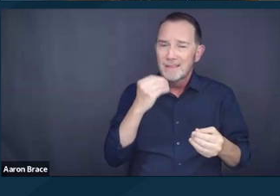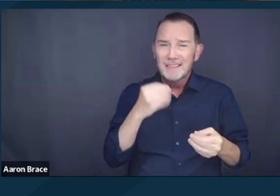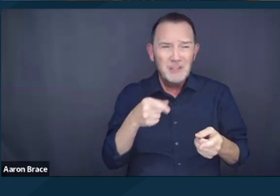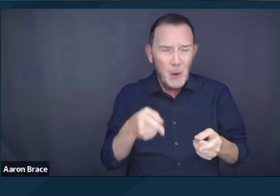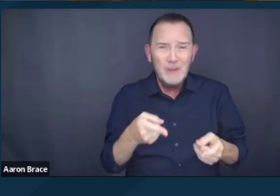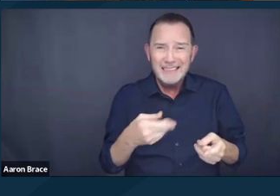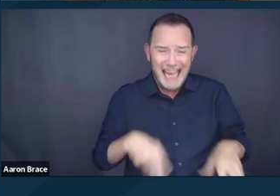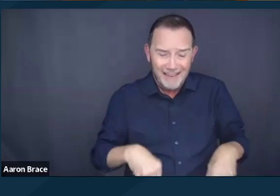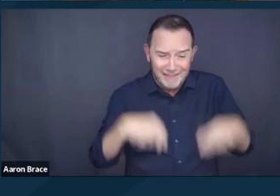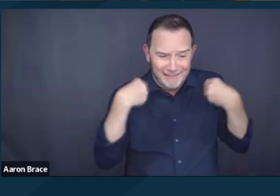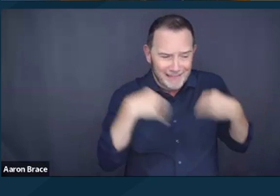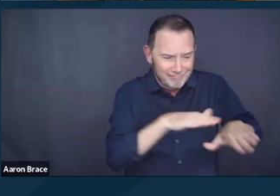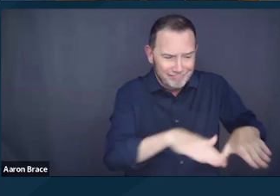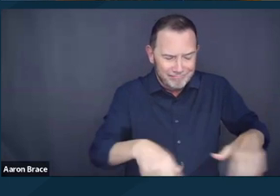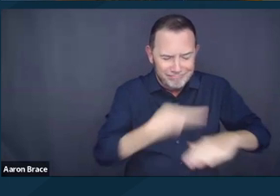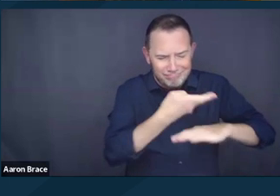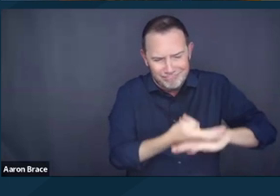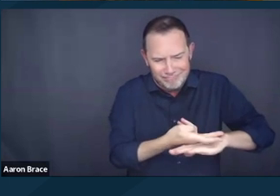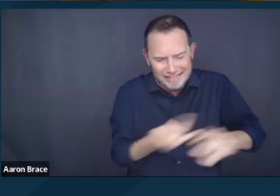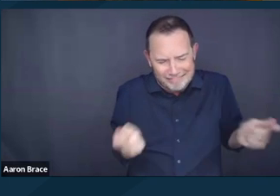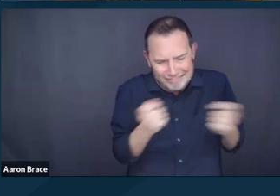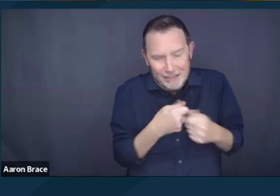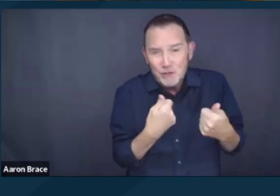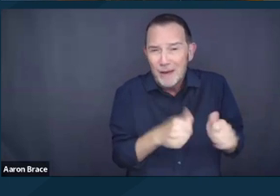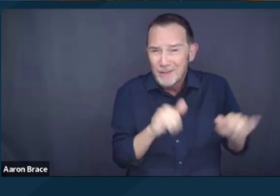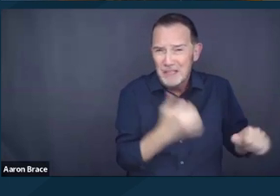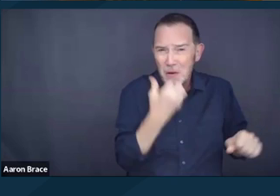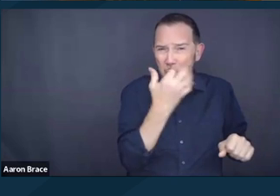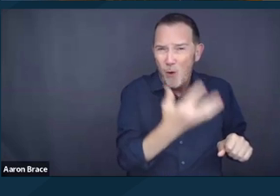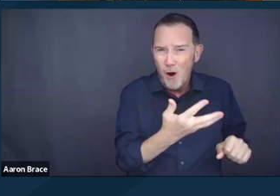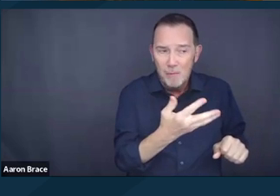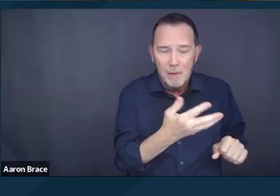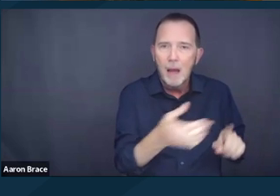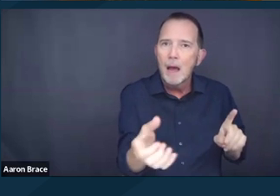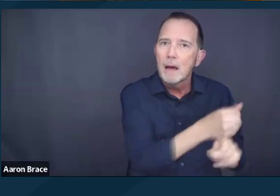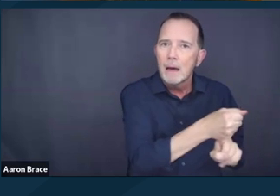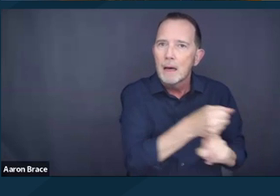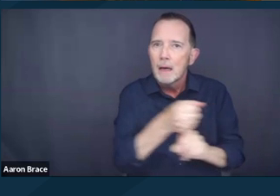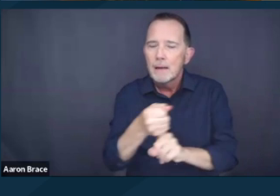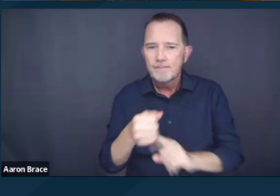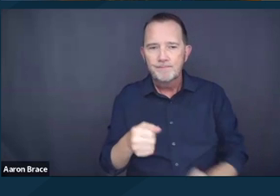Ultimately, in direct contrast to the majority ruling, Justice Sotomayor's dissent broadened the scope